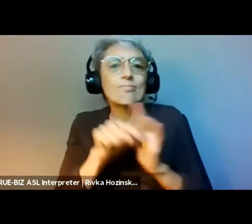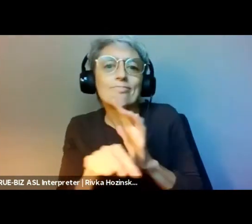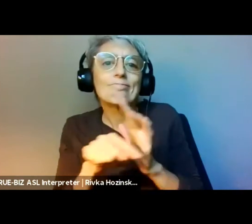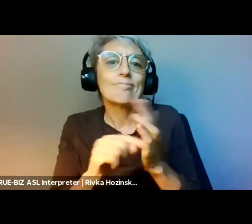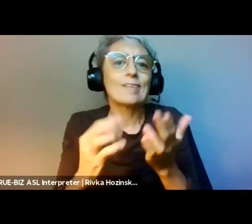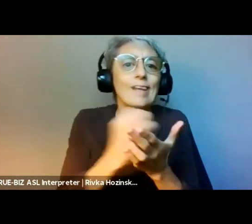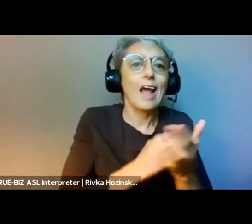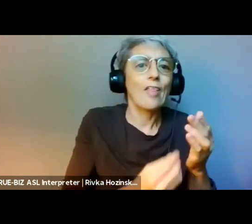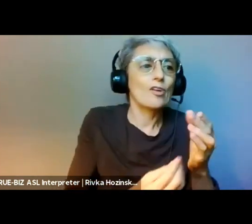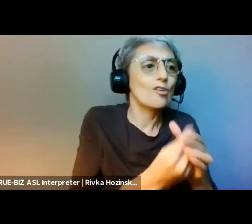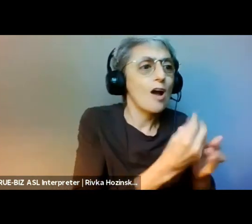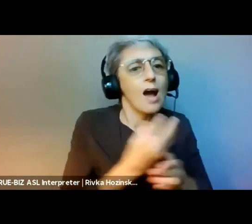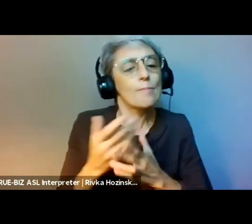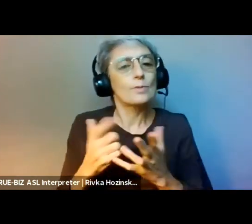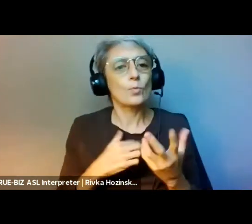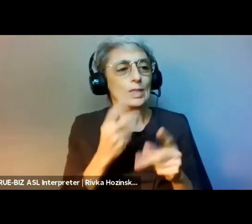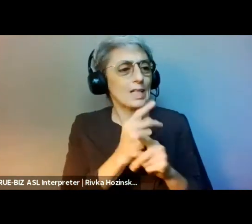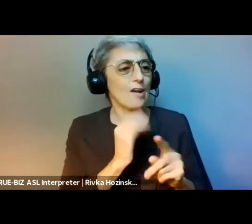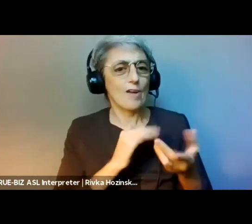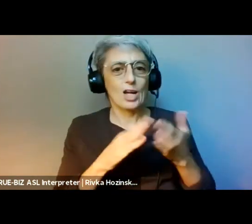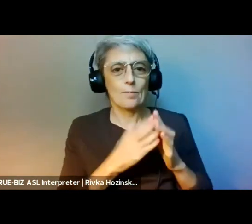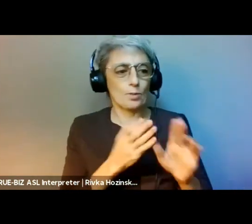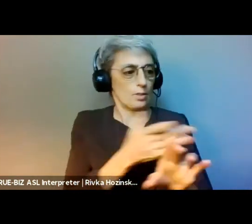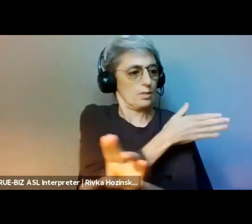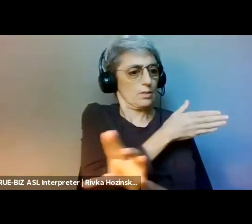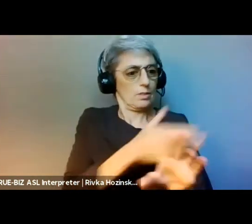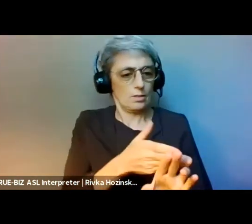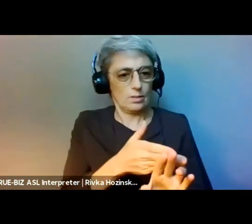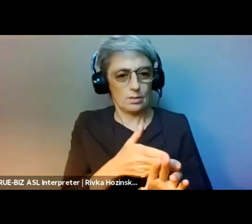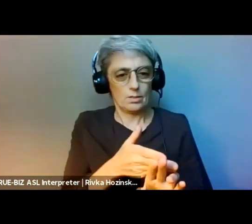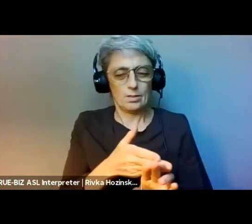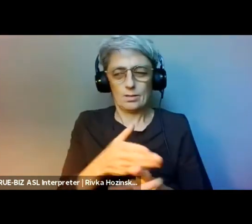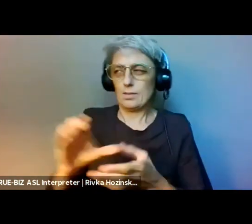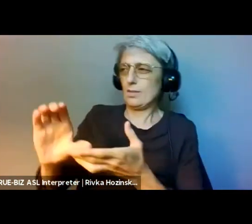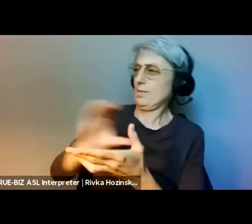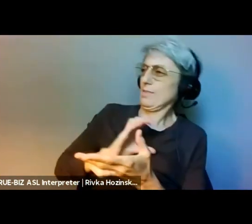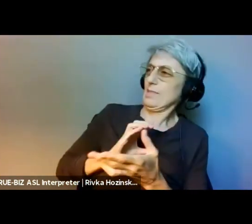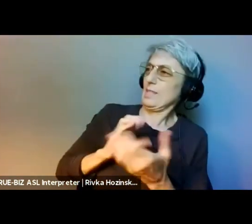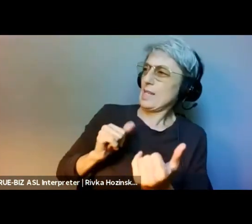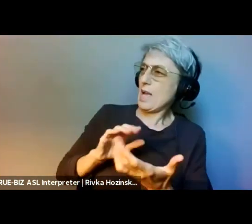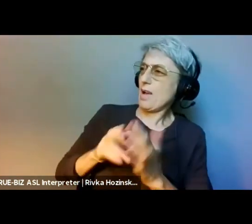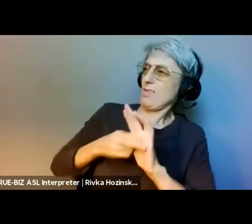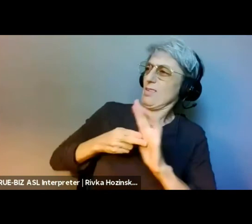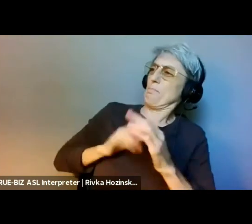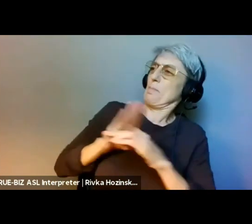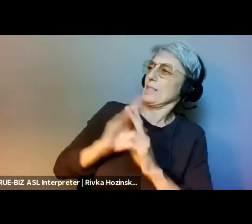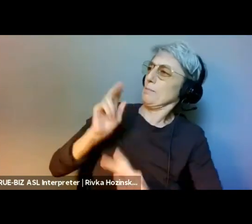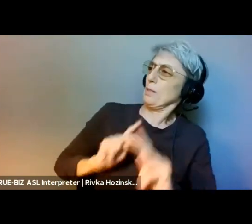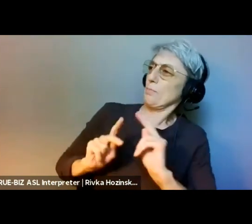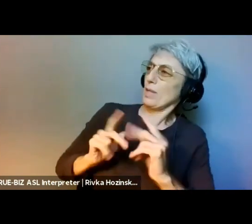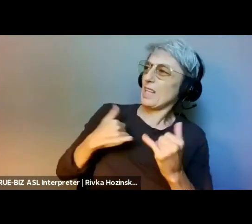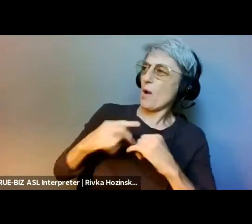I want to lift up two examples of movement building organizations, and two examples of philanthropic responses